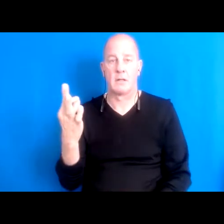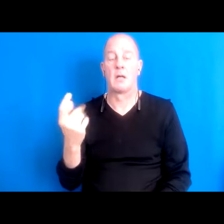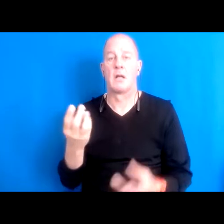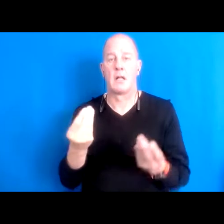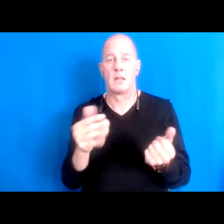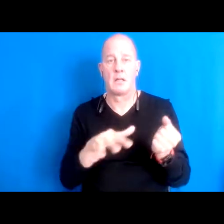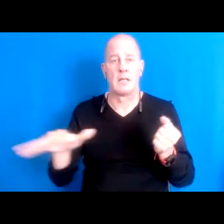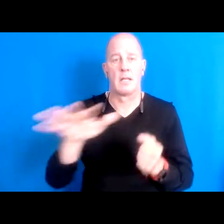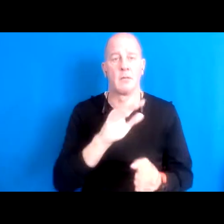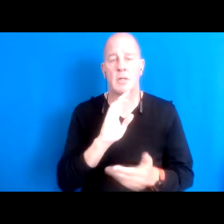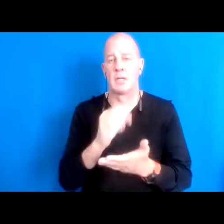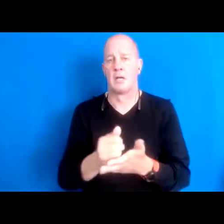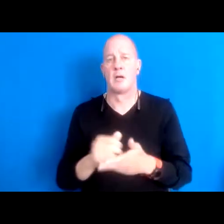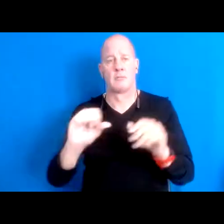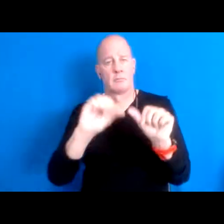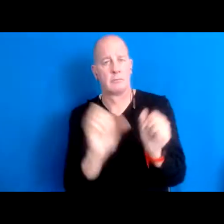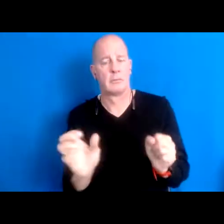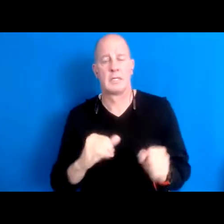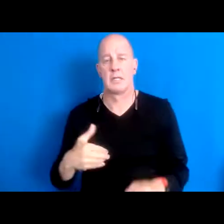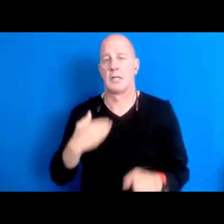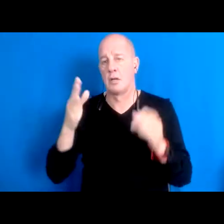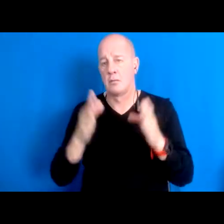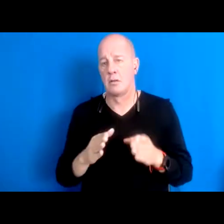as a young child, they were part of my kin they were part of my family circle.